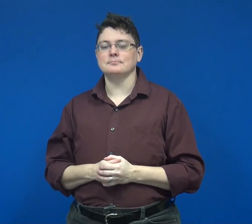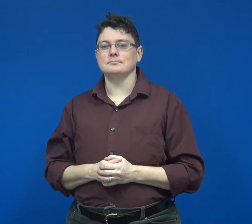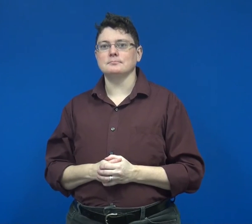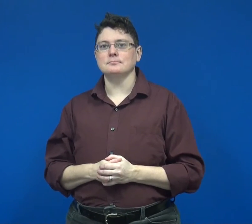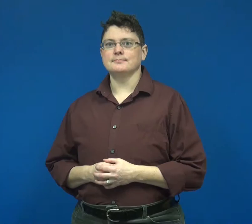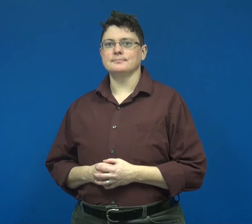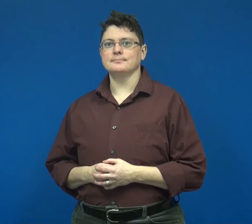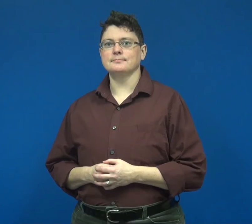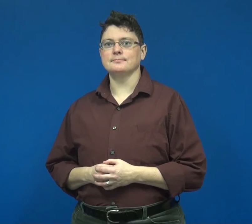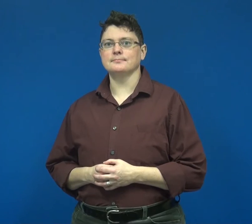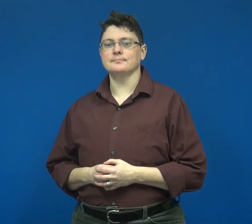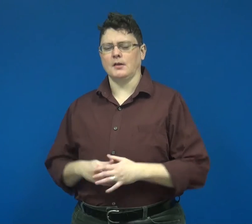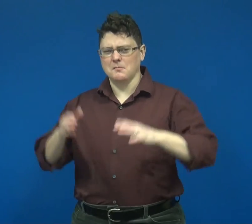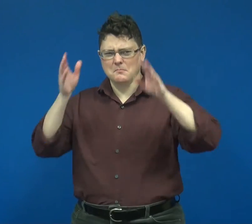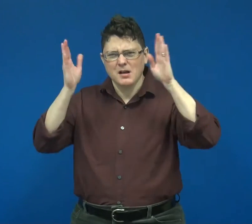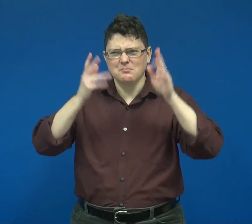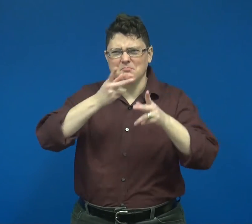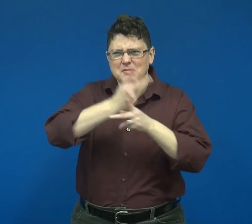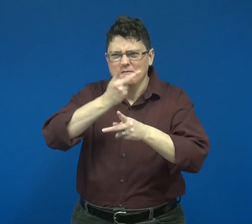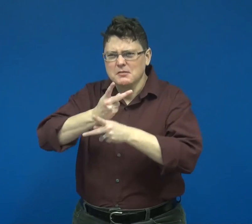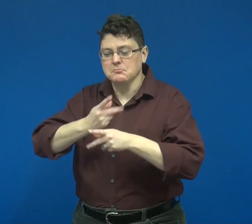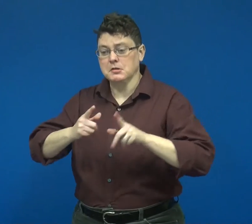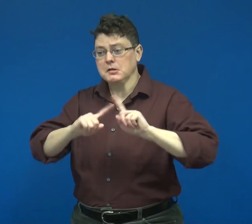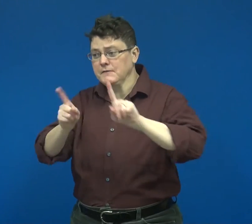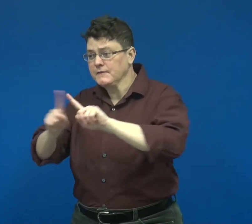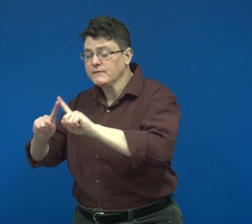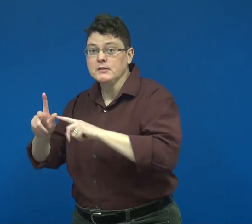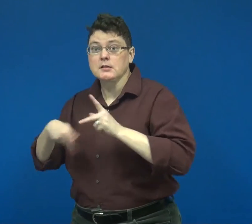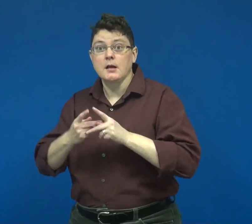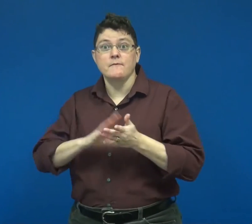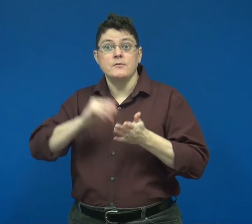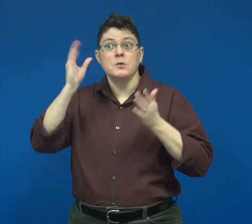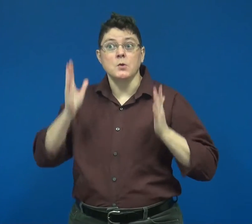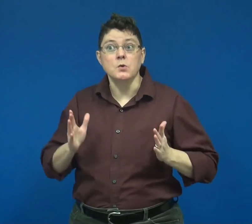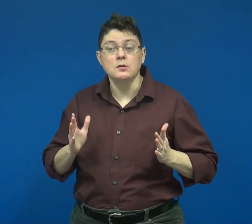Paying attention to the different types of learners